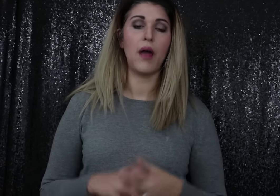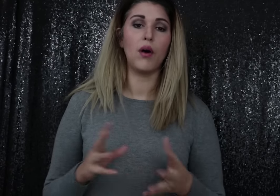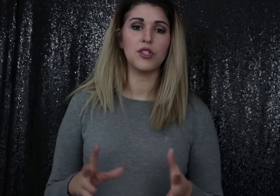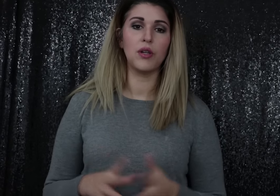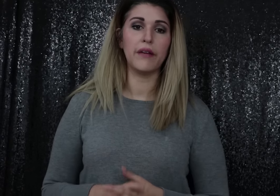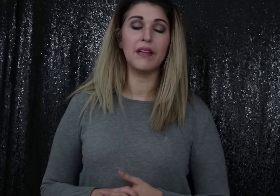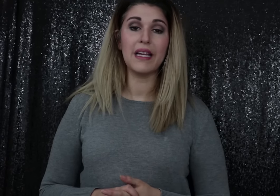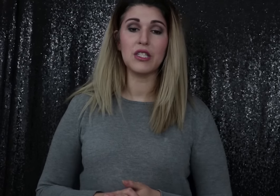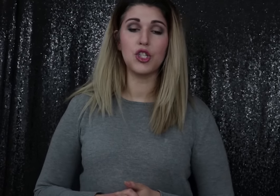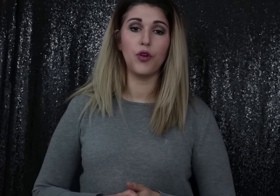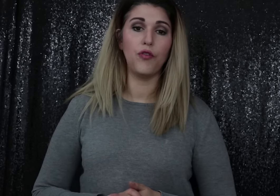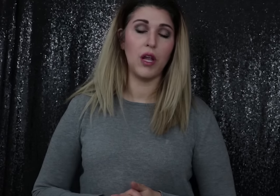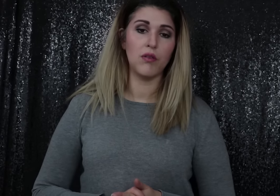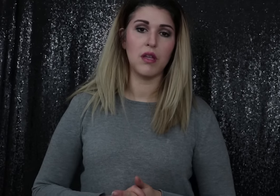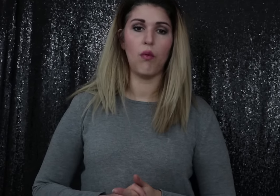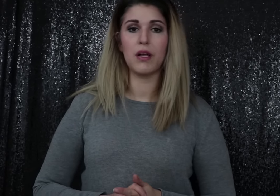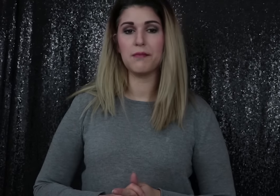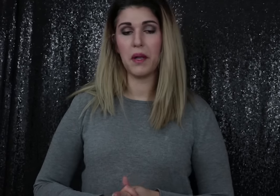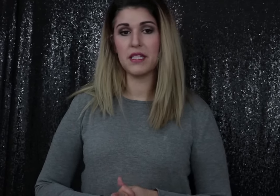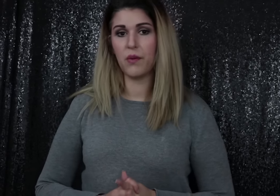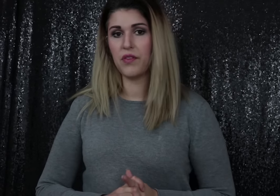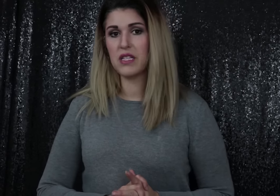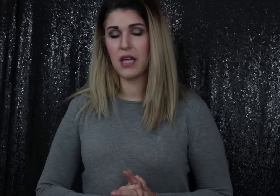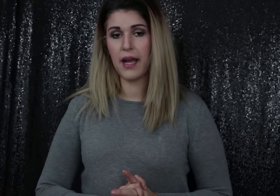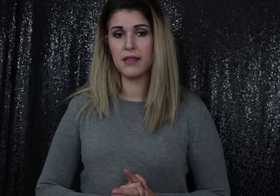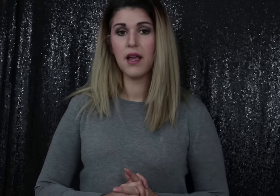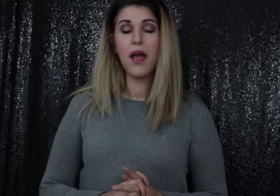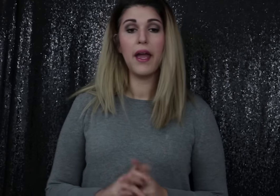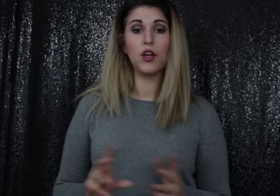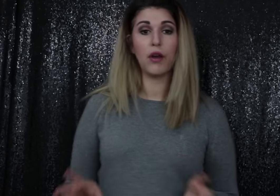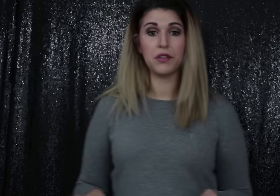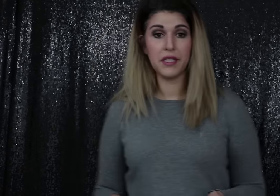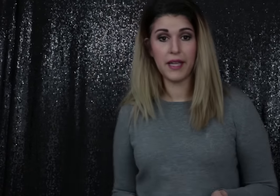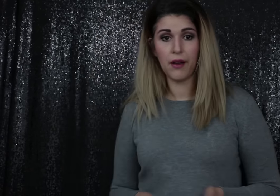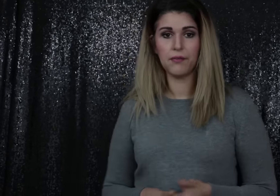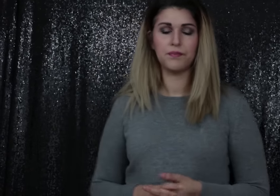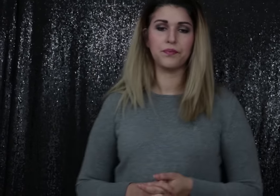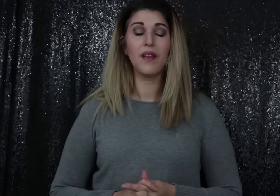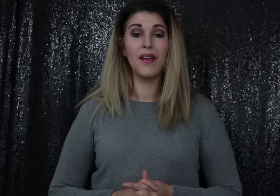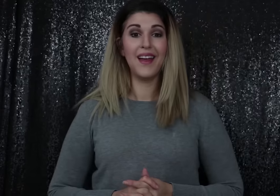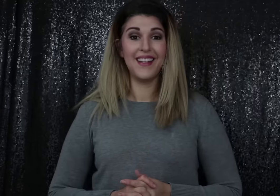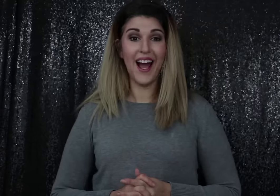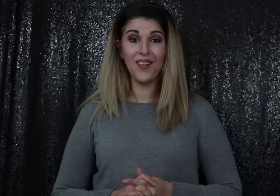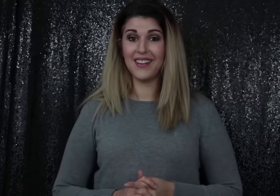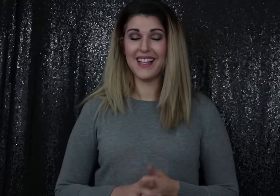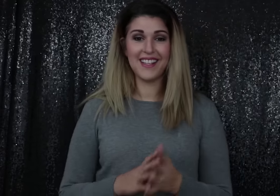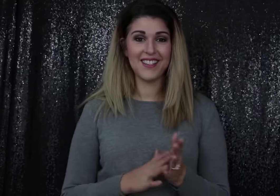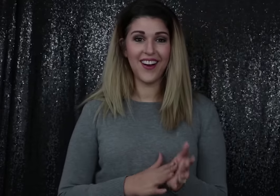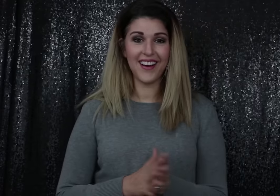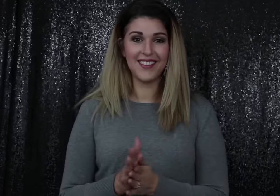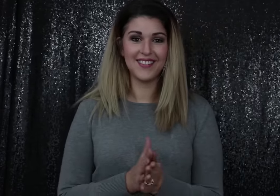and I'll also leave links to videos that will explain some of these signs in greater detail. Now let's get started.